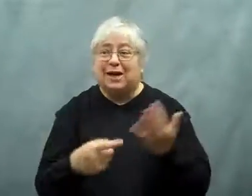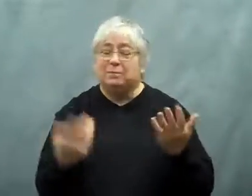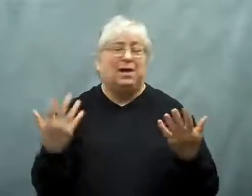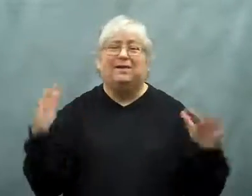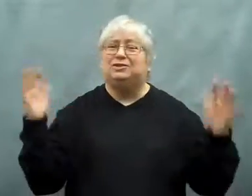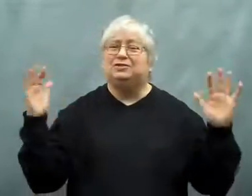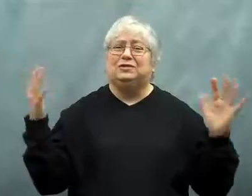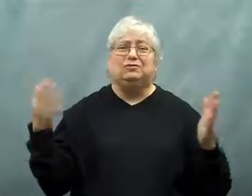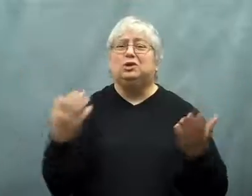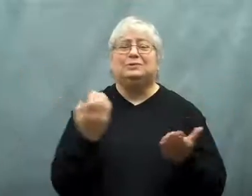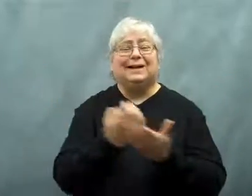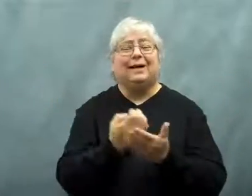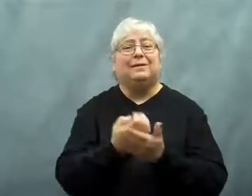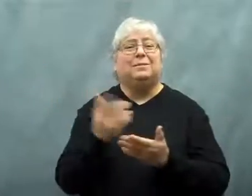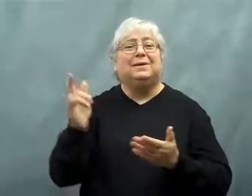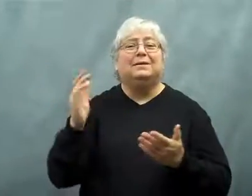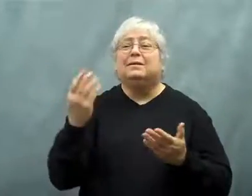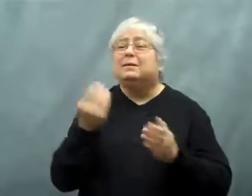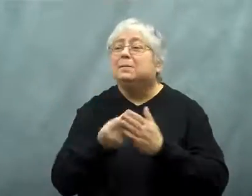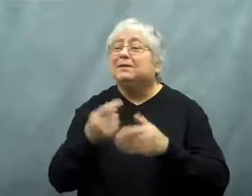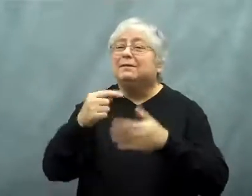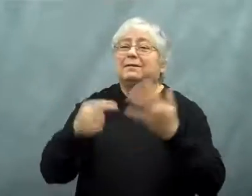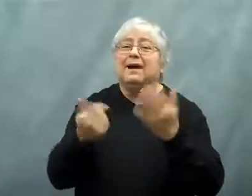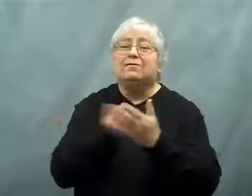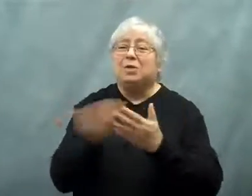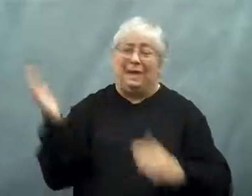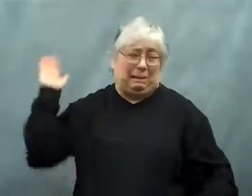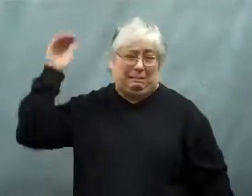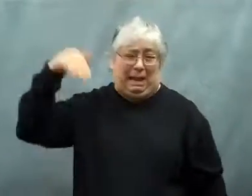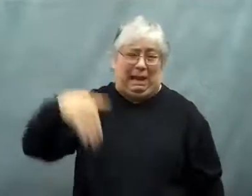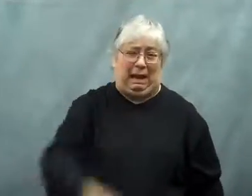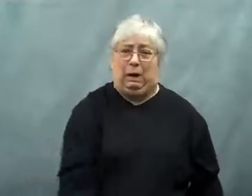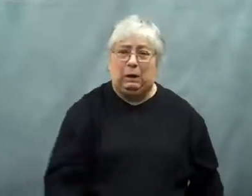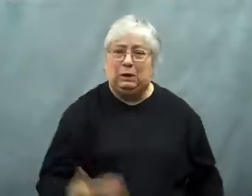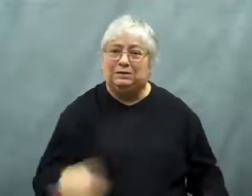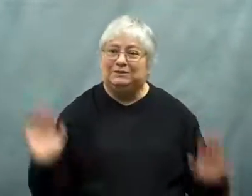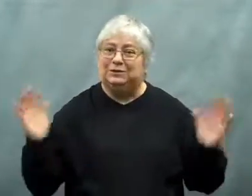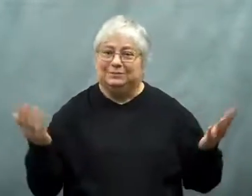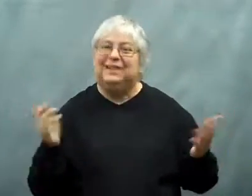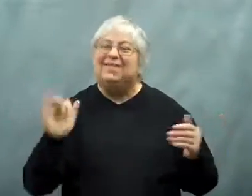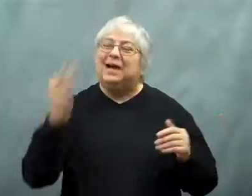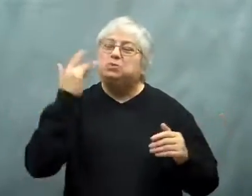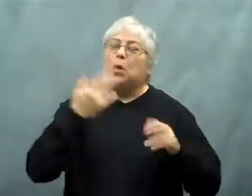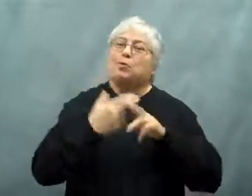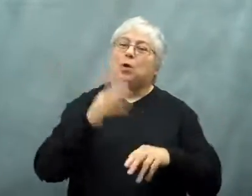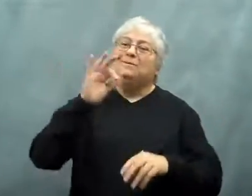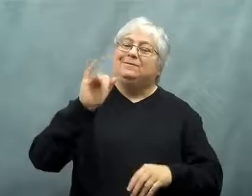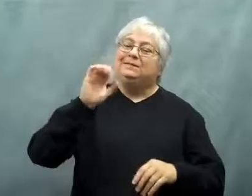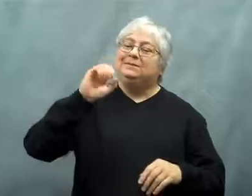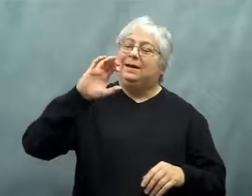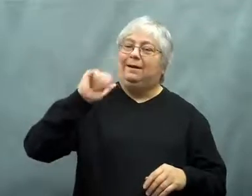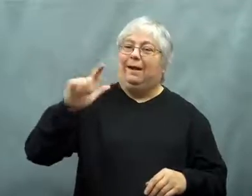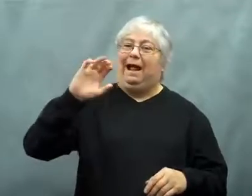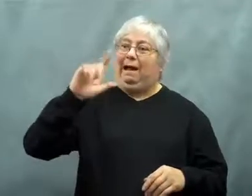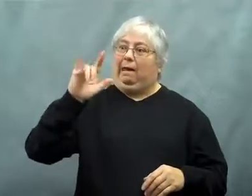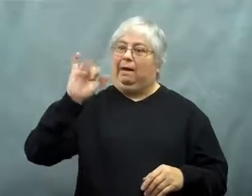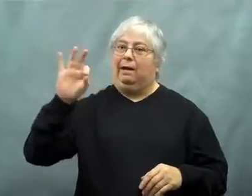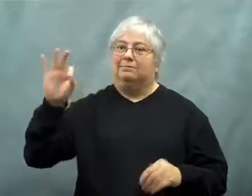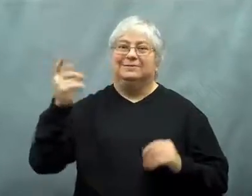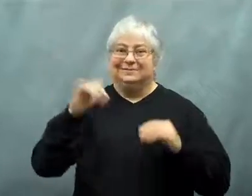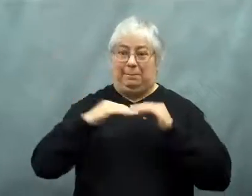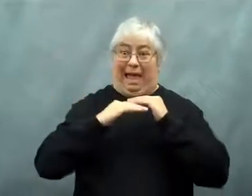The economy could take a nosedive as a result.